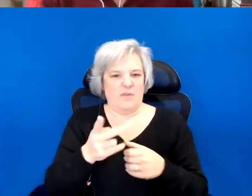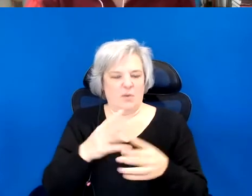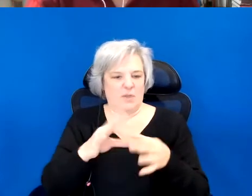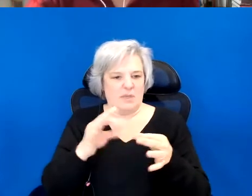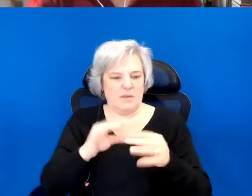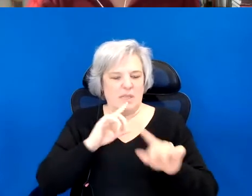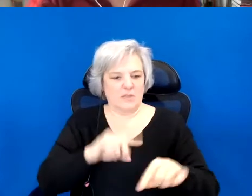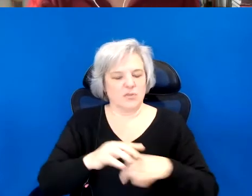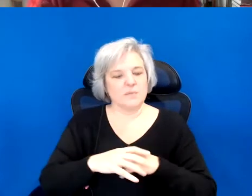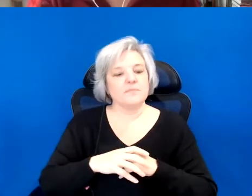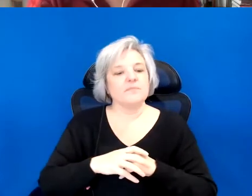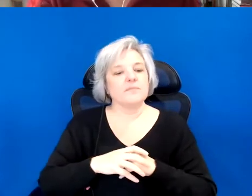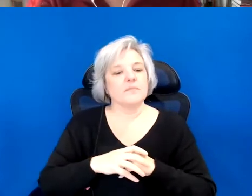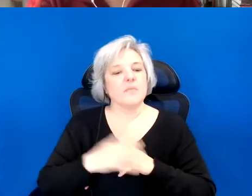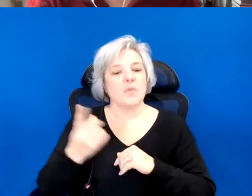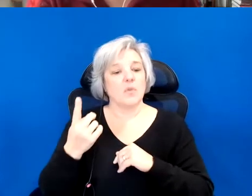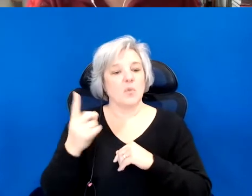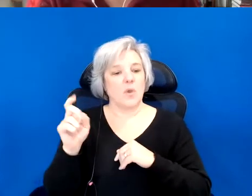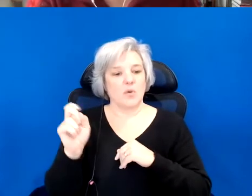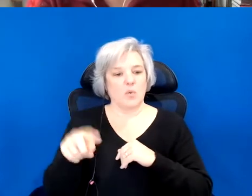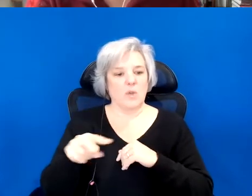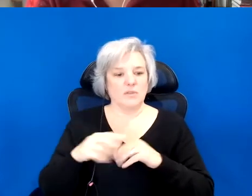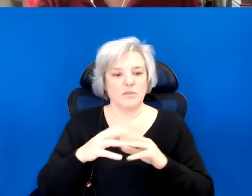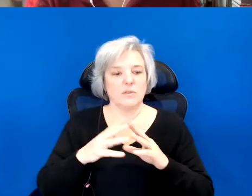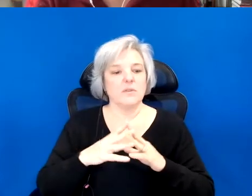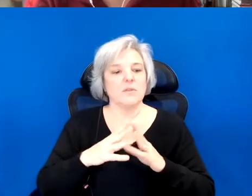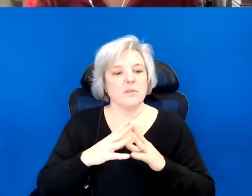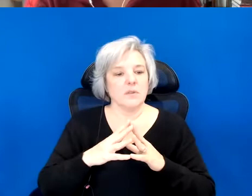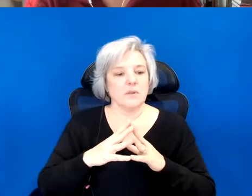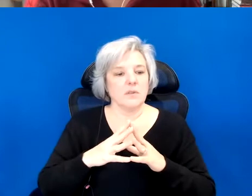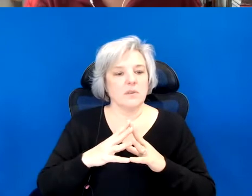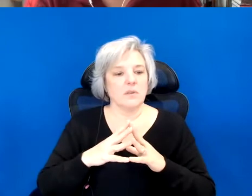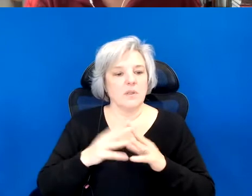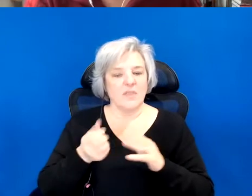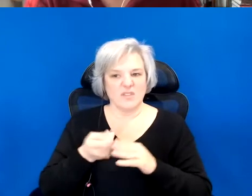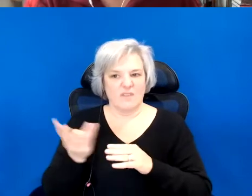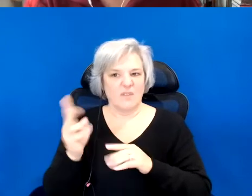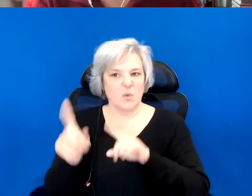So, just to a practical note of your question is in the Q&A, I will read it out loud, and